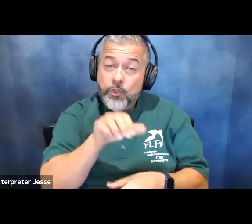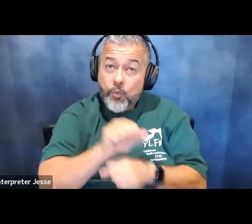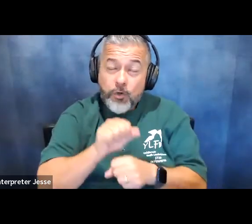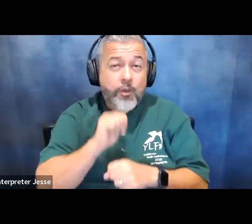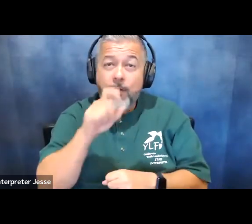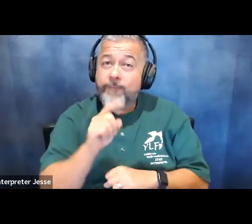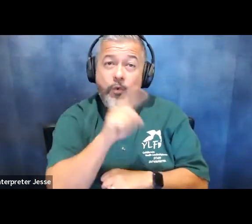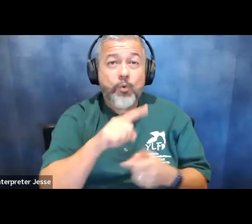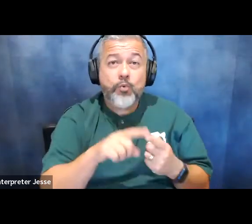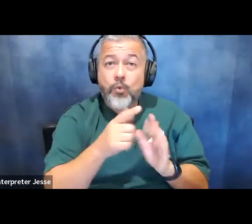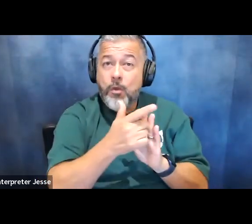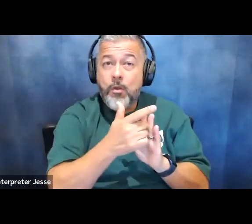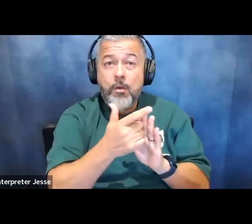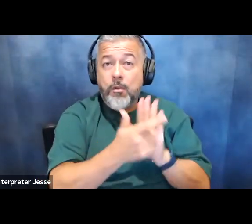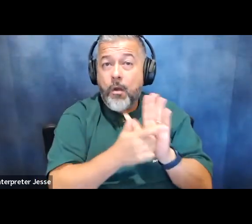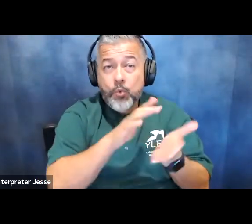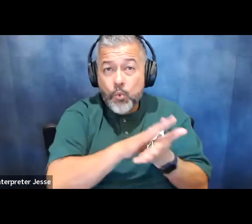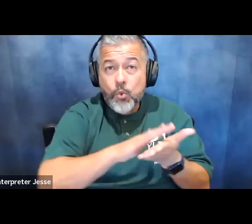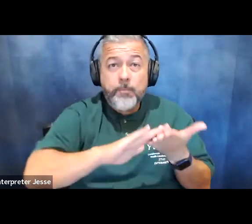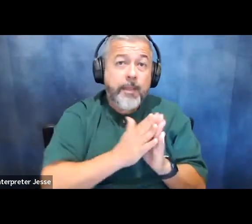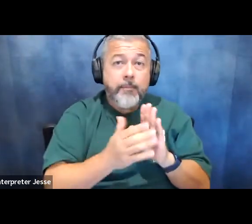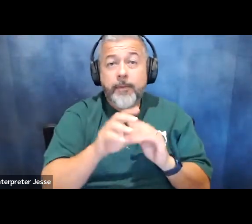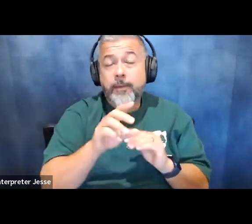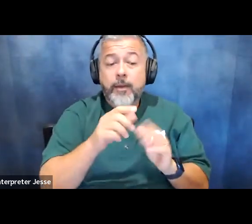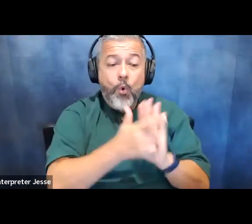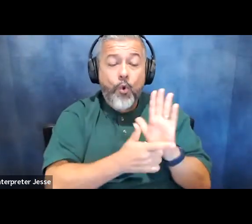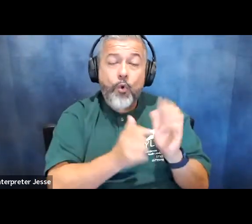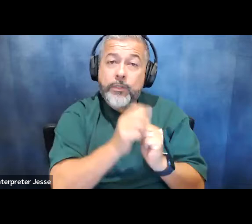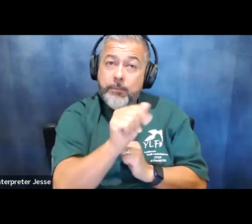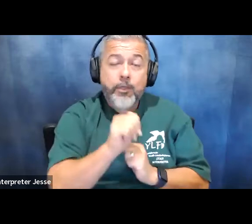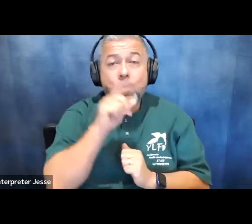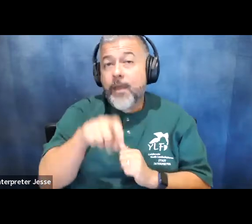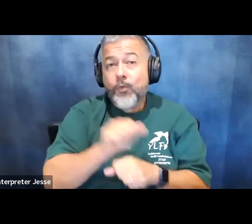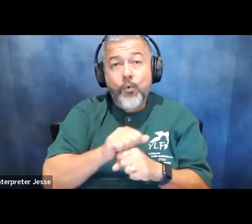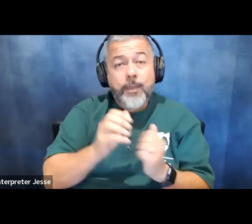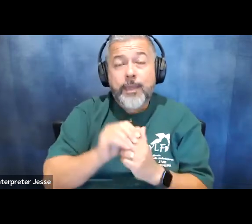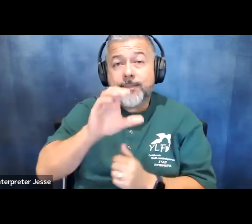a disabled lawyer you don't have to work at a center for independent living the important thing